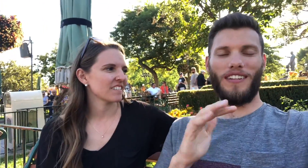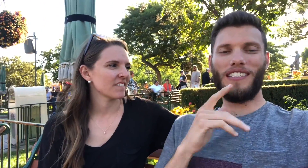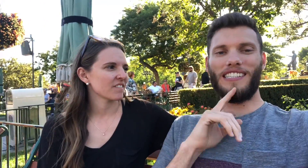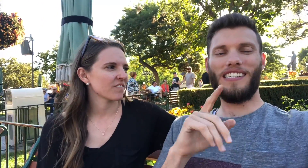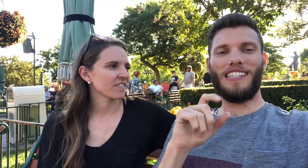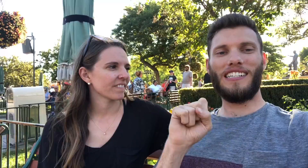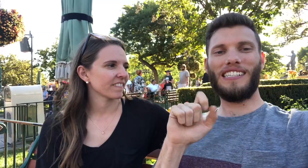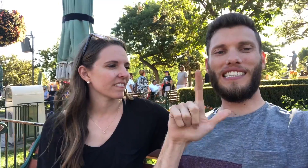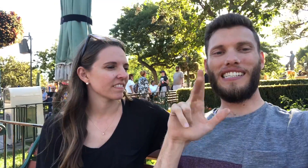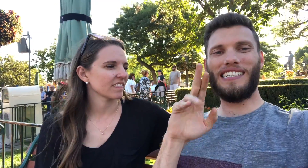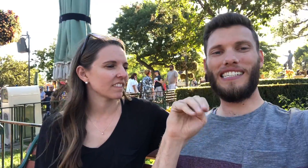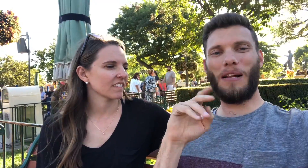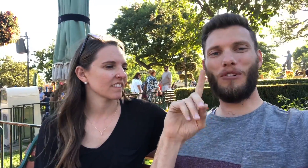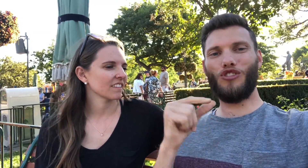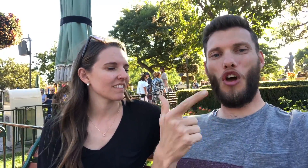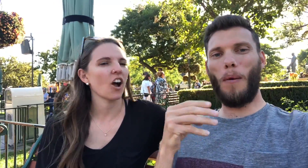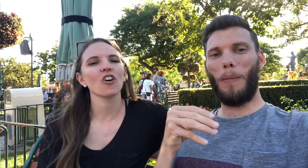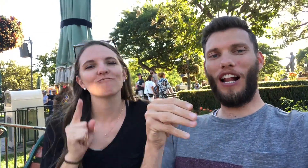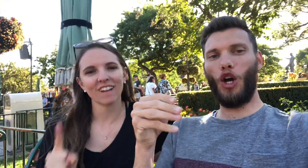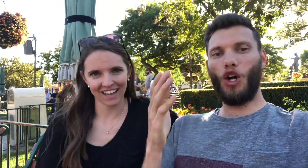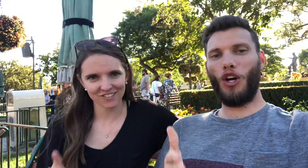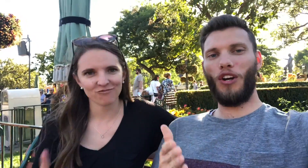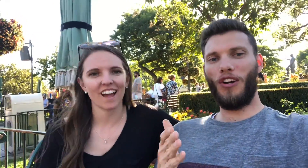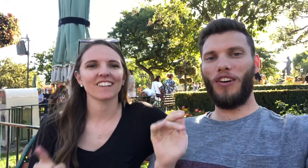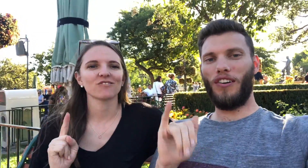It's Slumdog Millionaire.